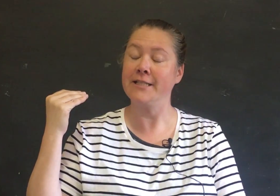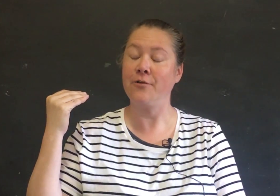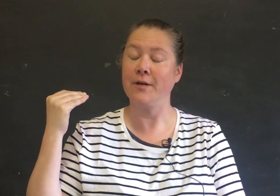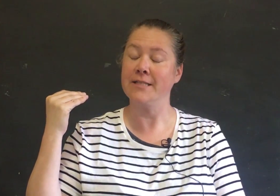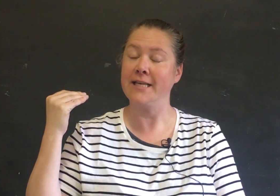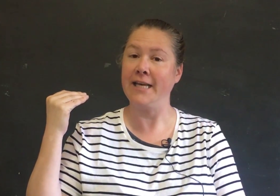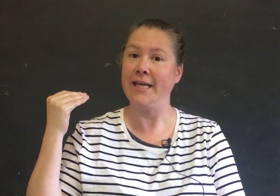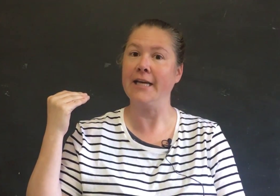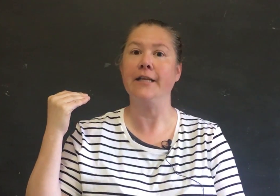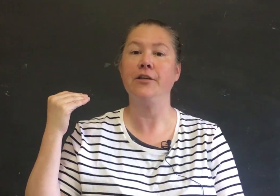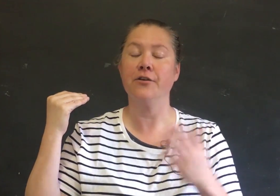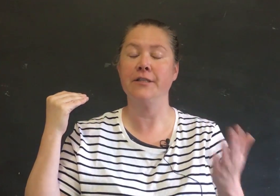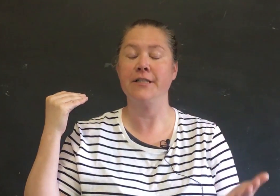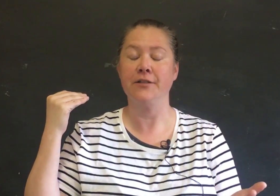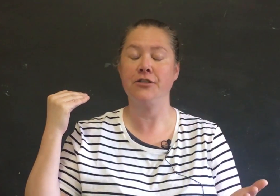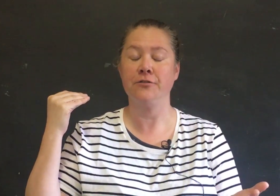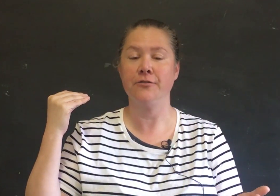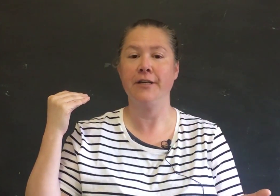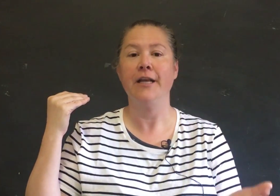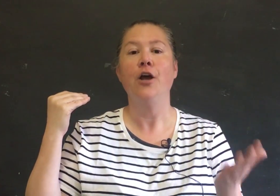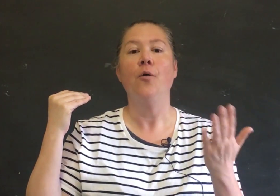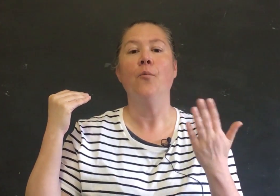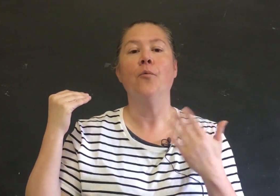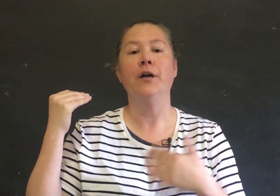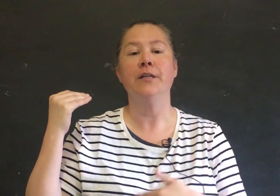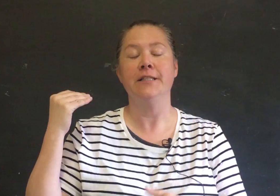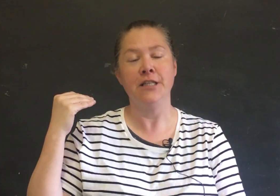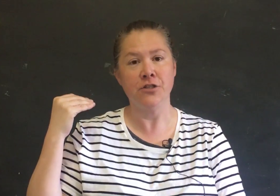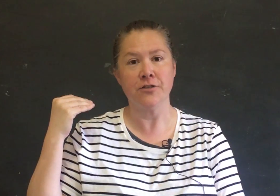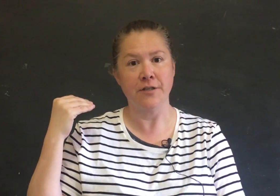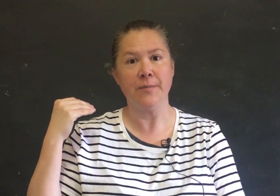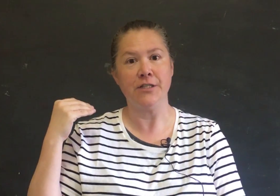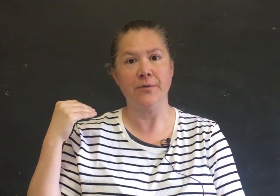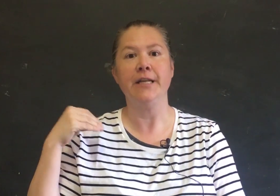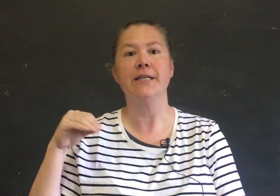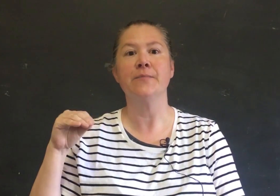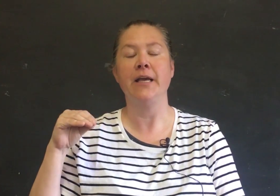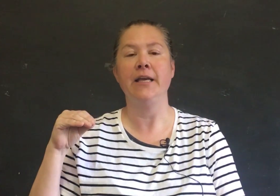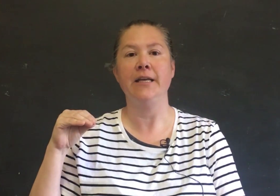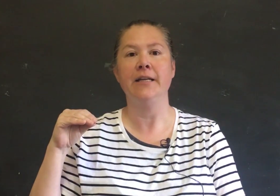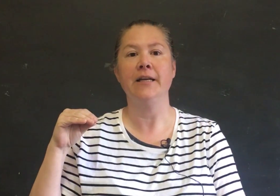He wants to eat and then you're going to tell the children what the teacher is going to be doing is making a